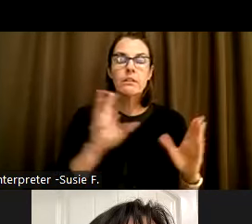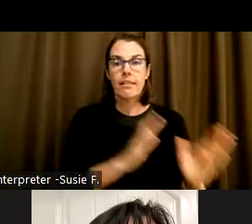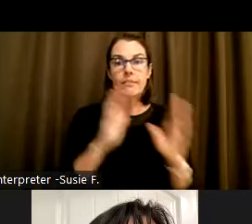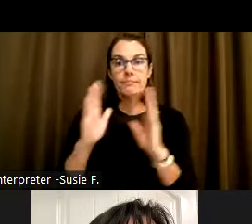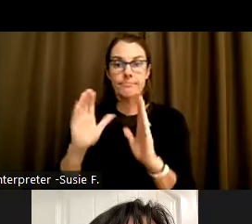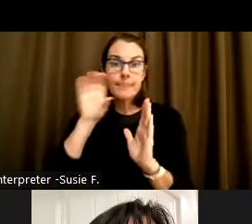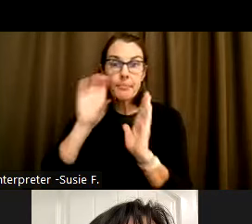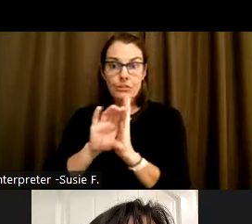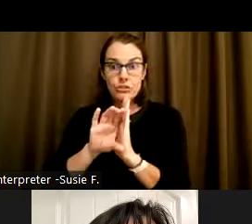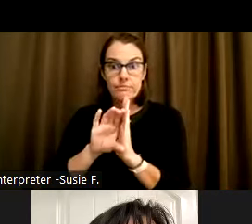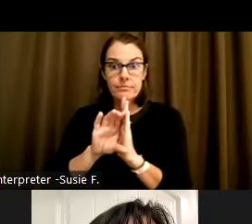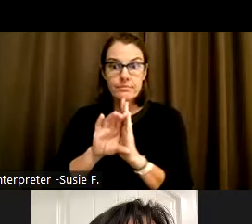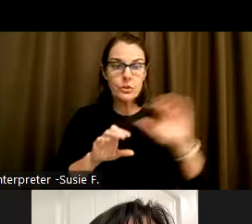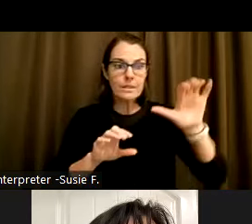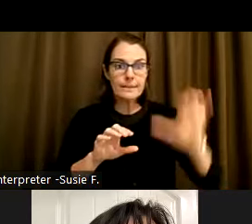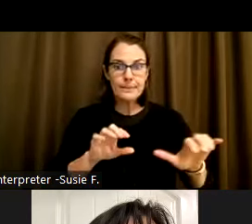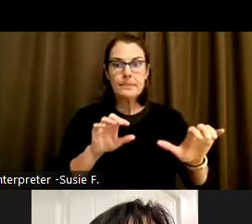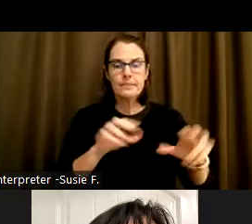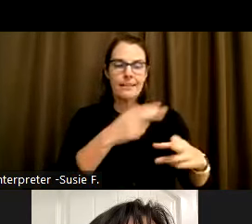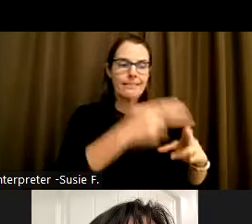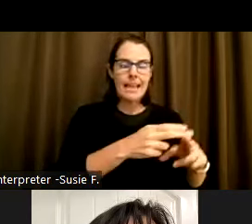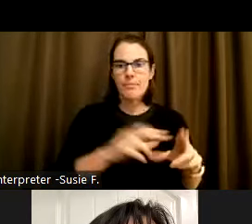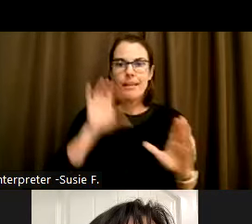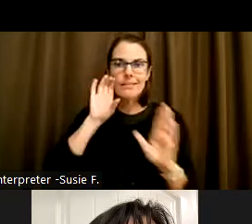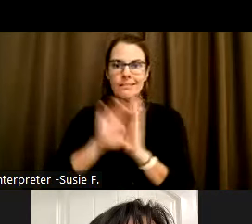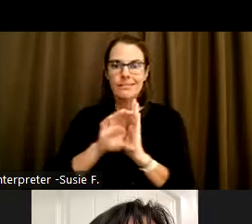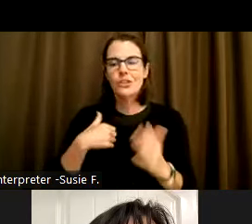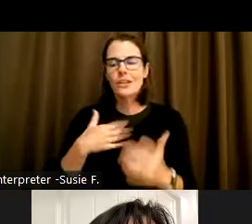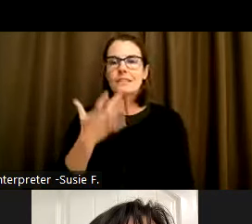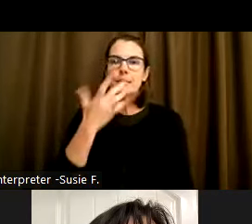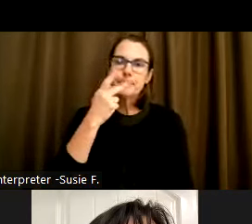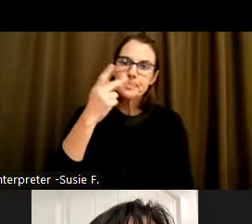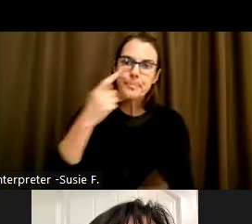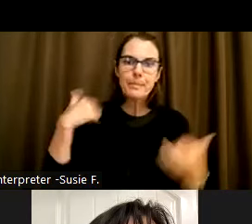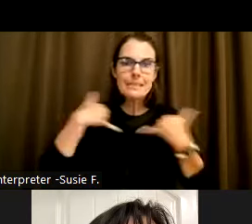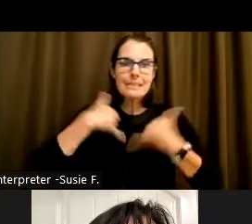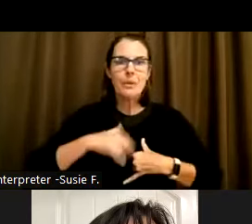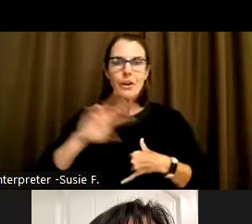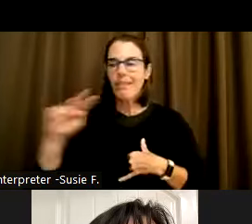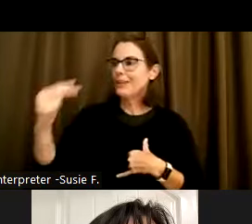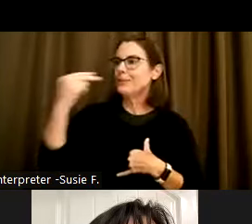an image of Kimberly Crenshaw wearing a bright pink sweater and smiling while looking directly at the camera.